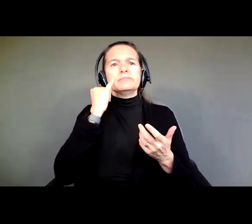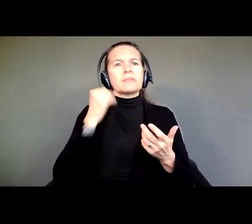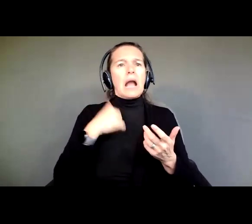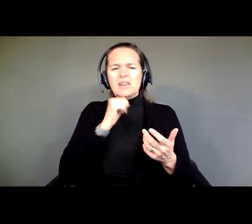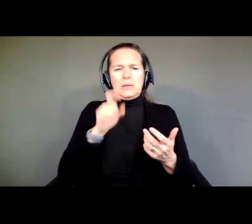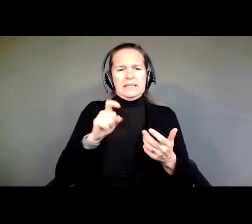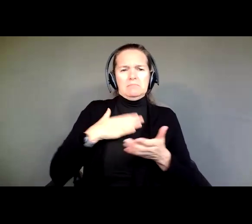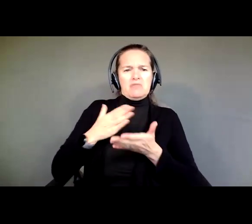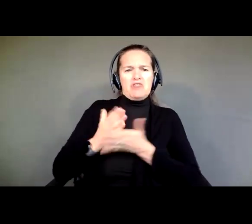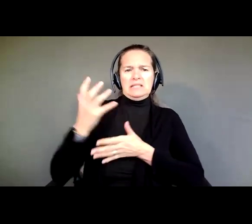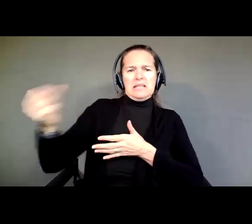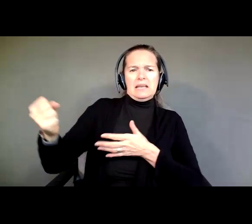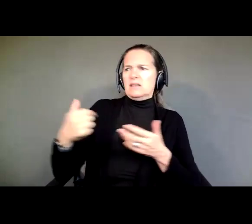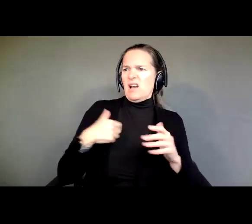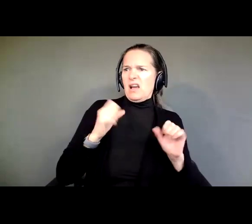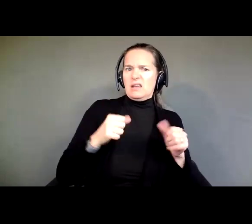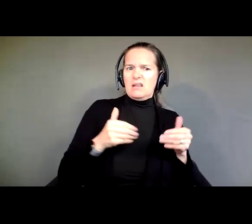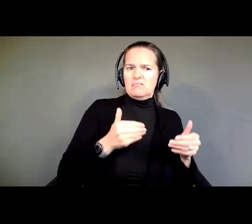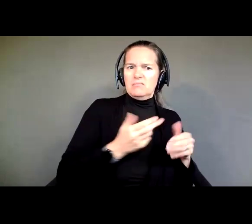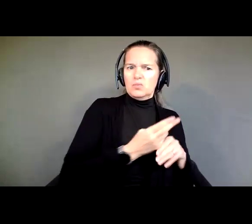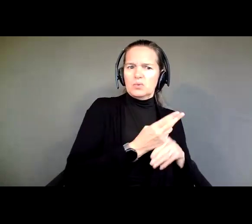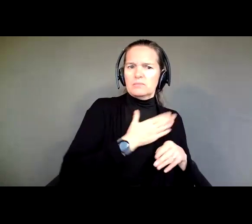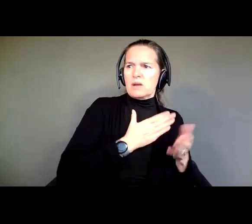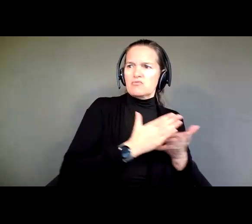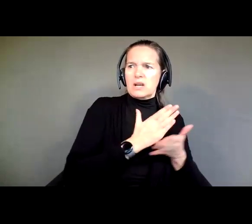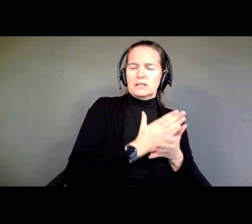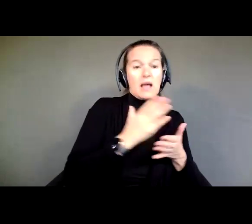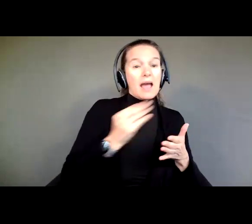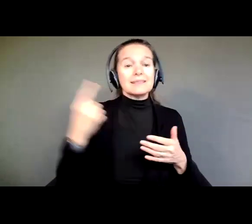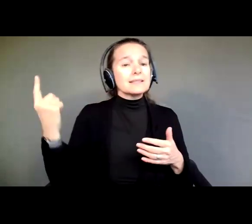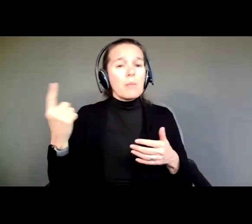to exercise my rights, and someone with the best of intentions, someone who has heard